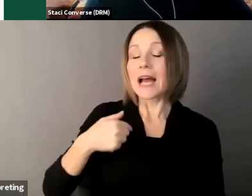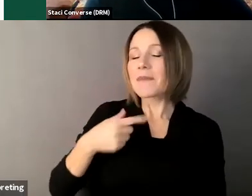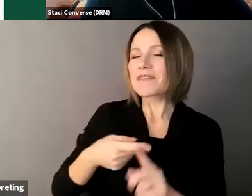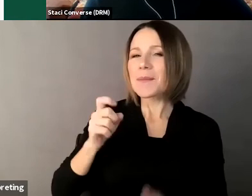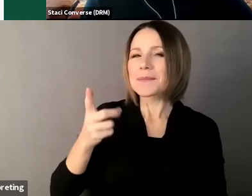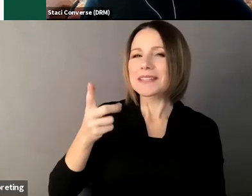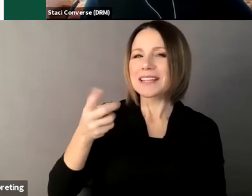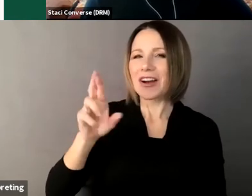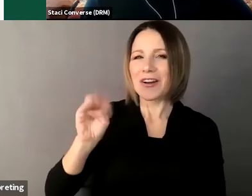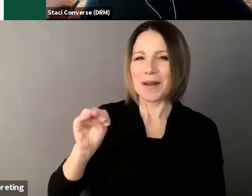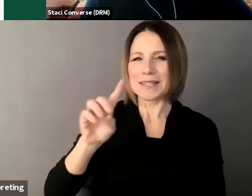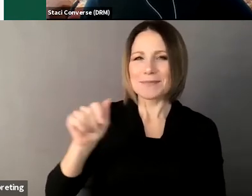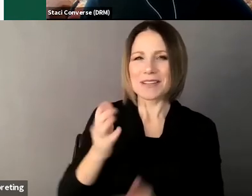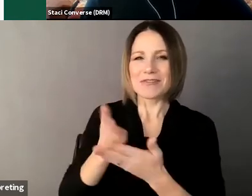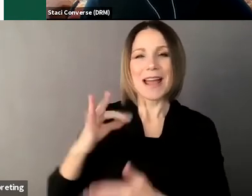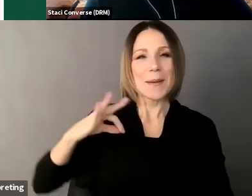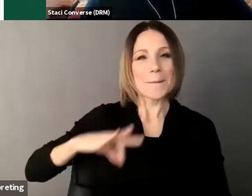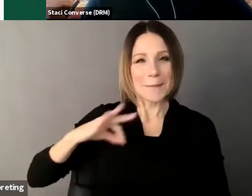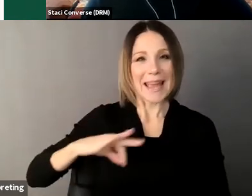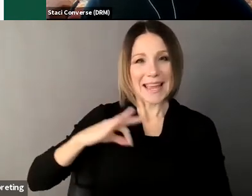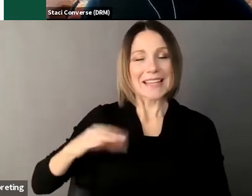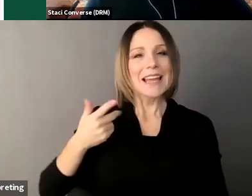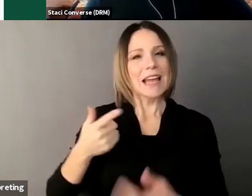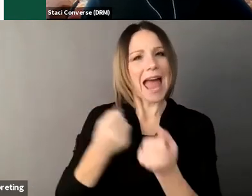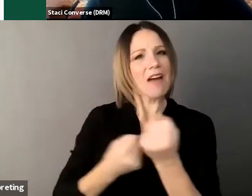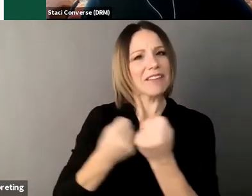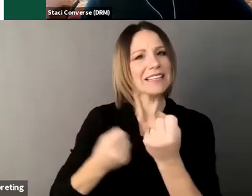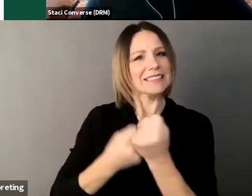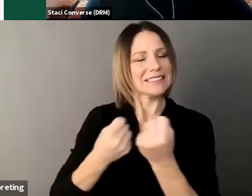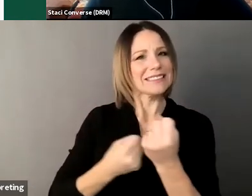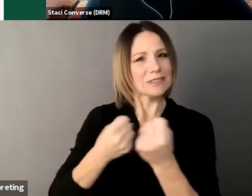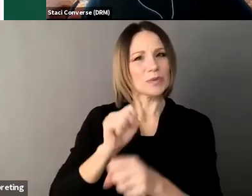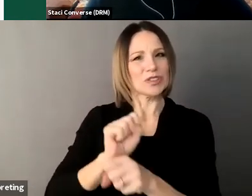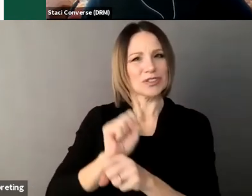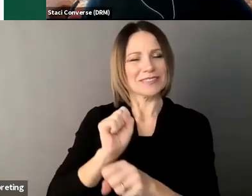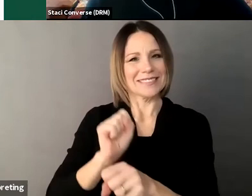we provide legally based advocacy services and we represent people whose rights have been violated